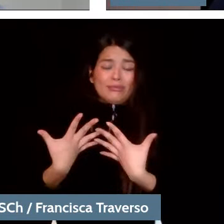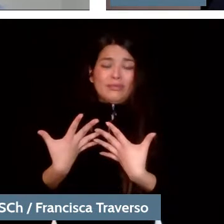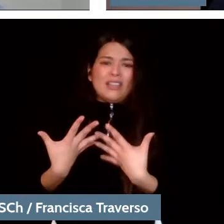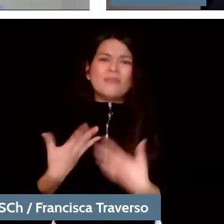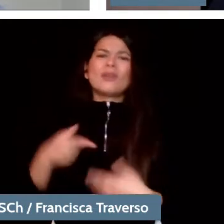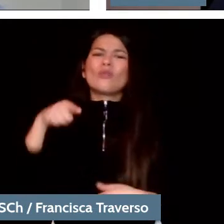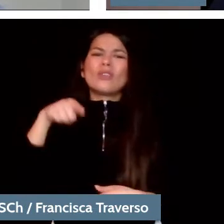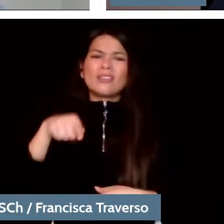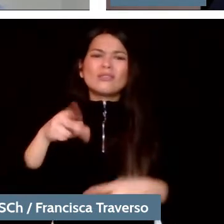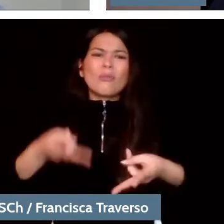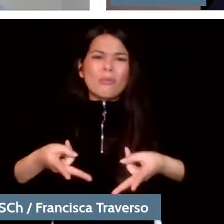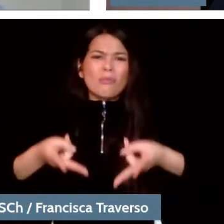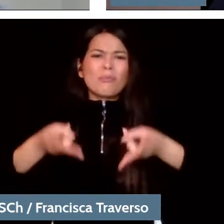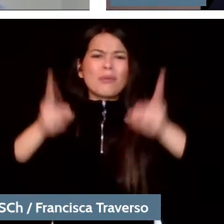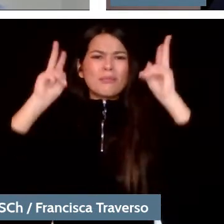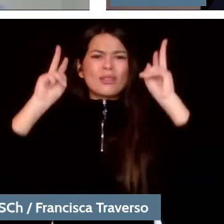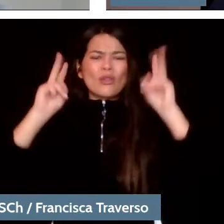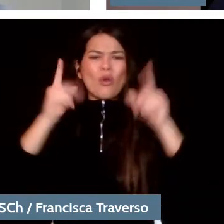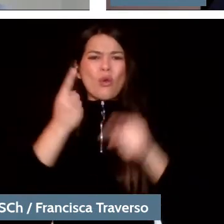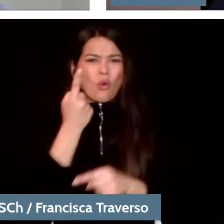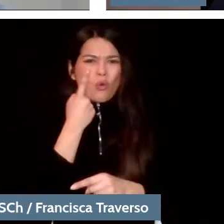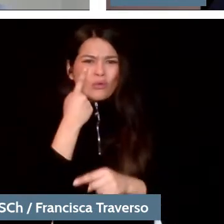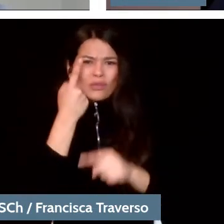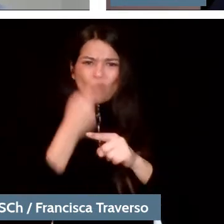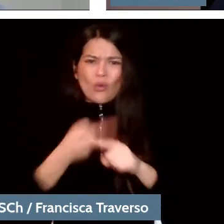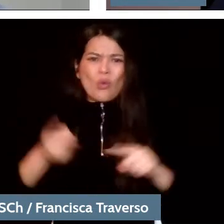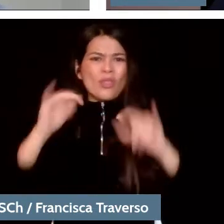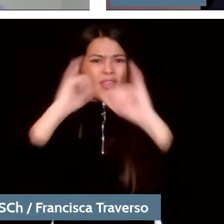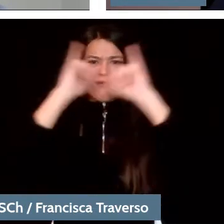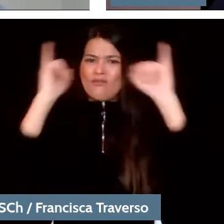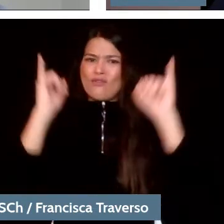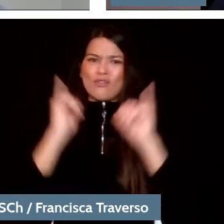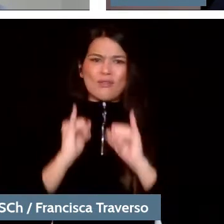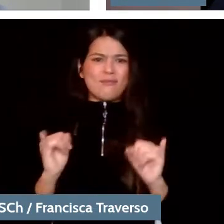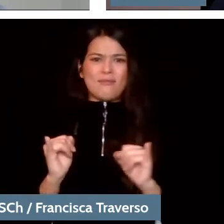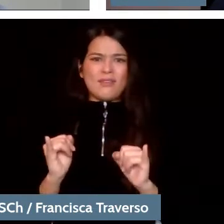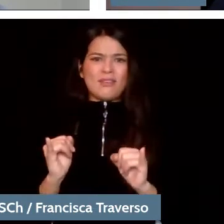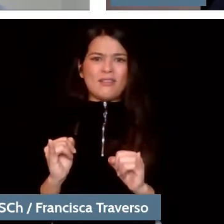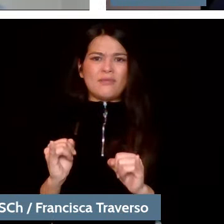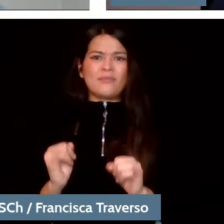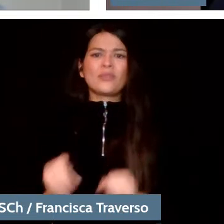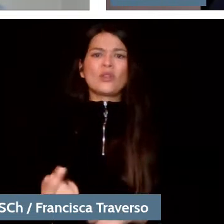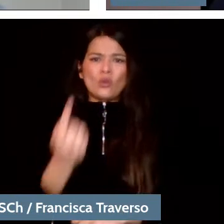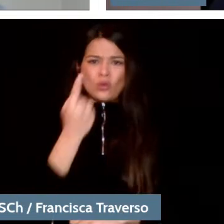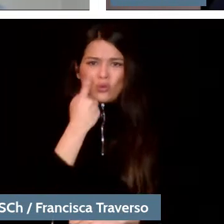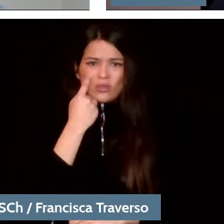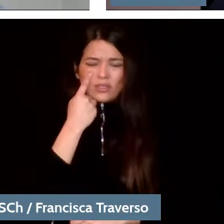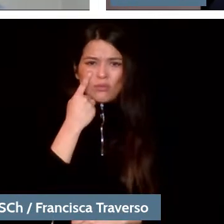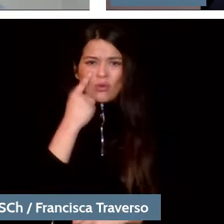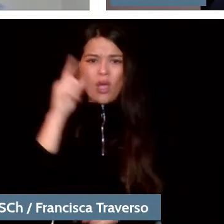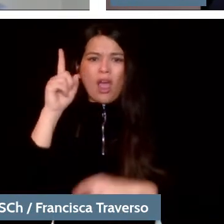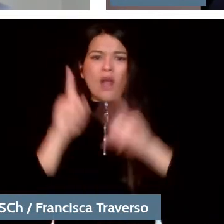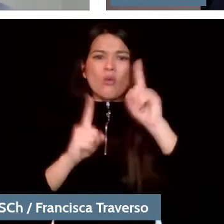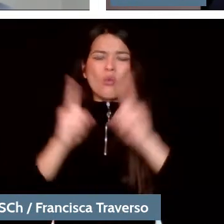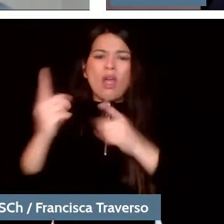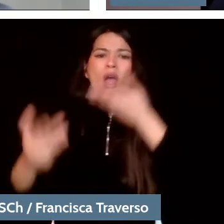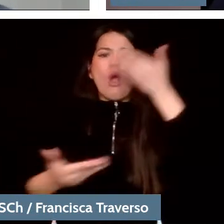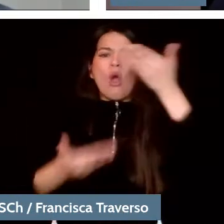to enter another repertoire that we normally don't do. So, we got to know chamber works that were and were at the origin of the birth